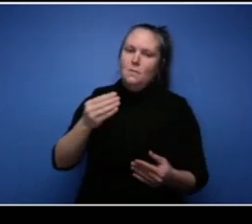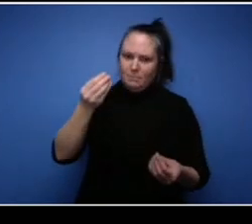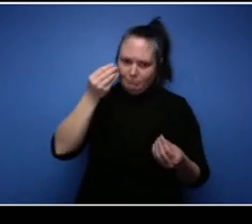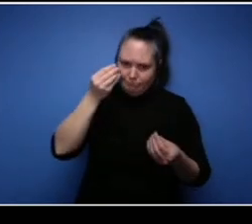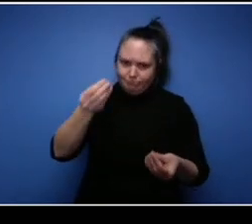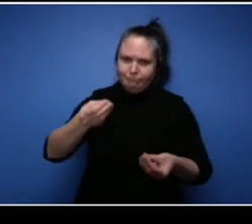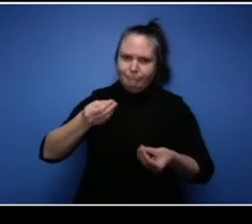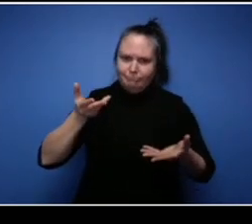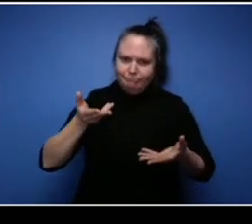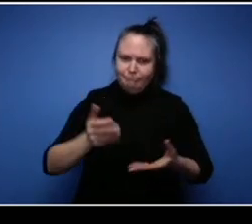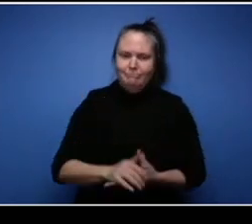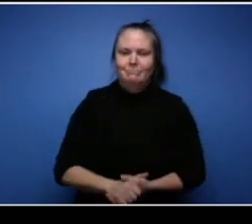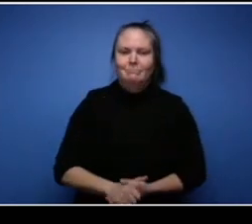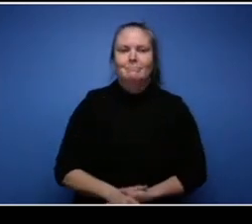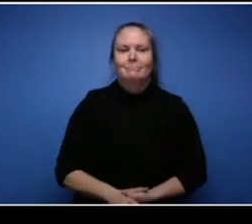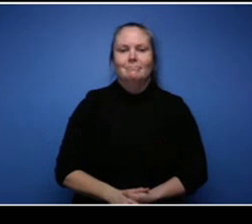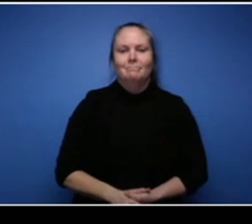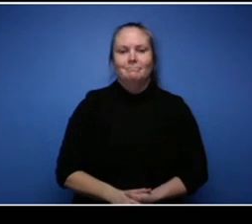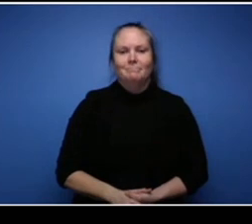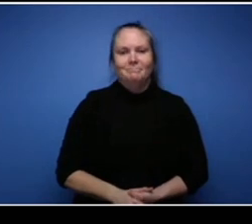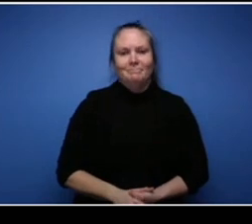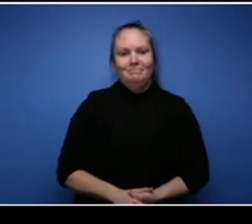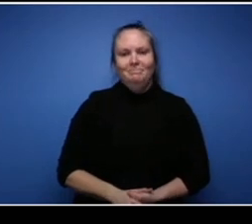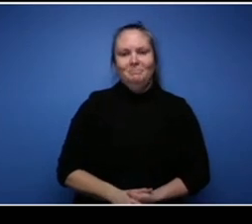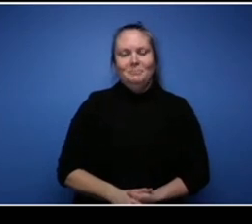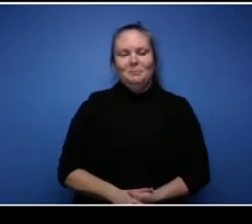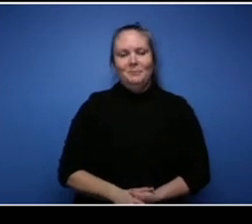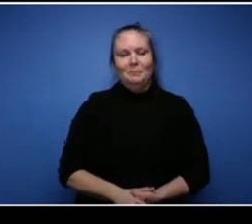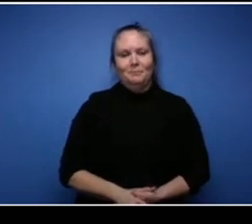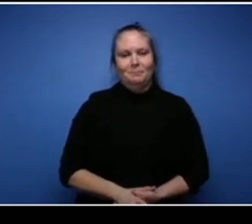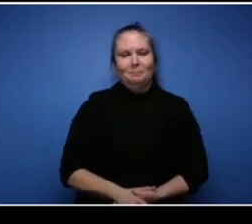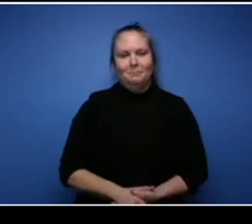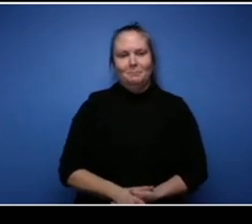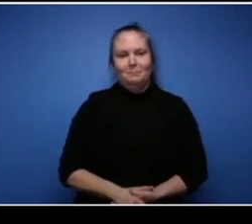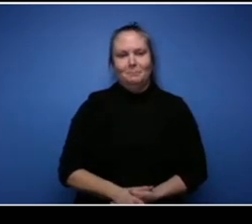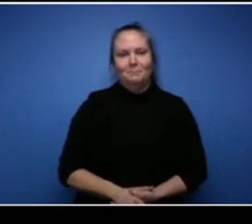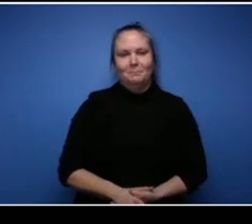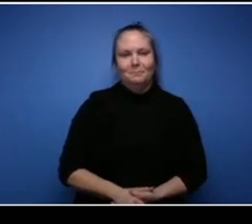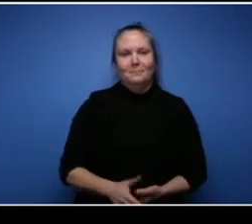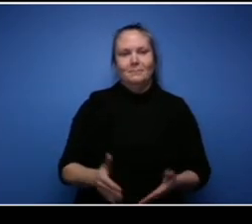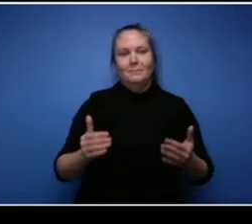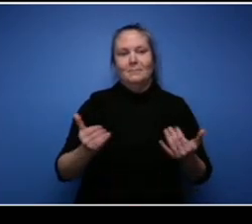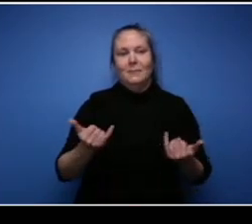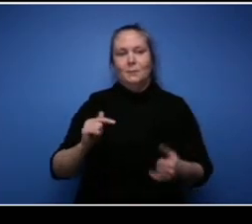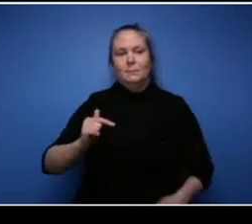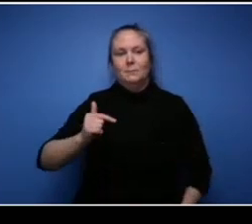thank you, thank you- my next question is for Nathan. During your time at NSCC as a